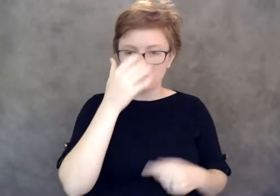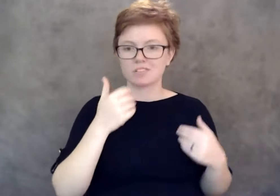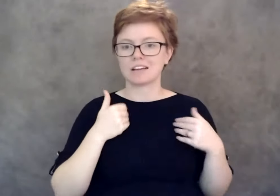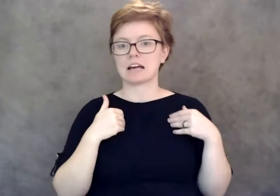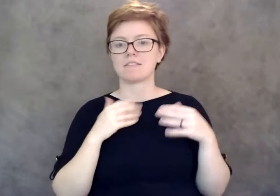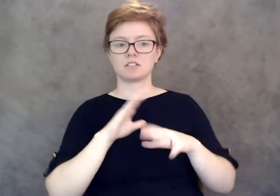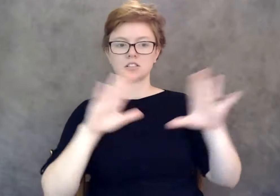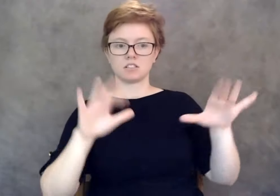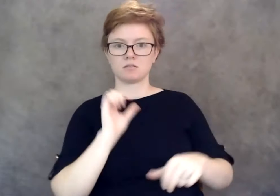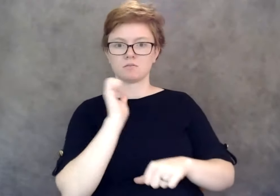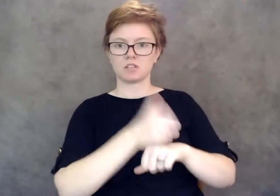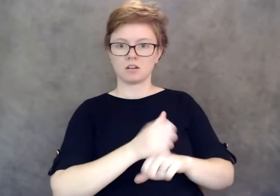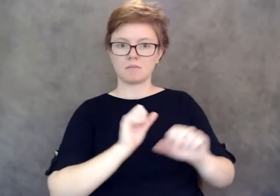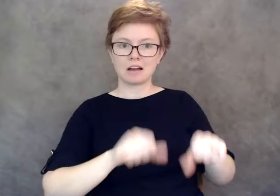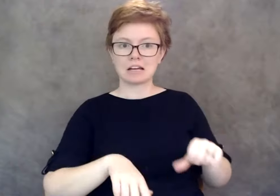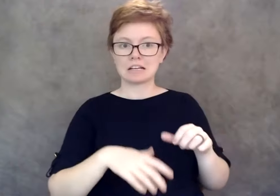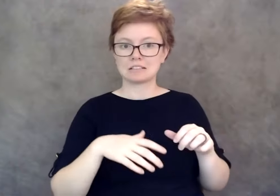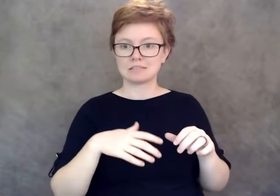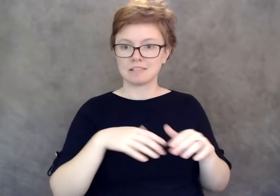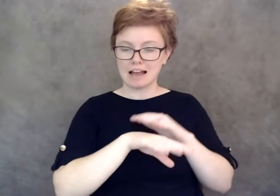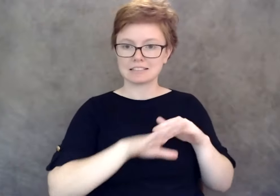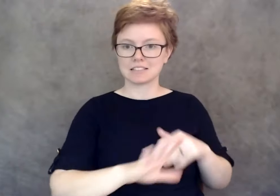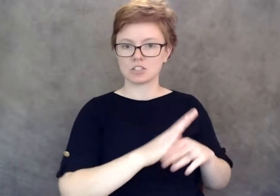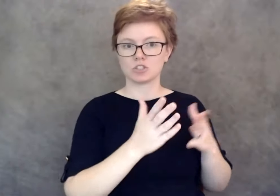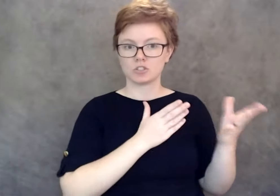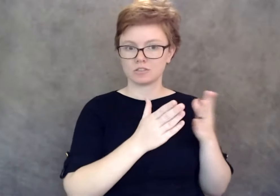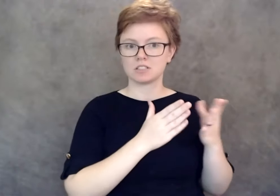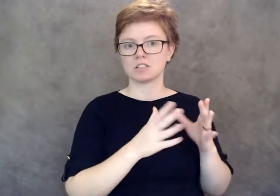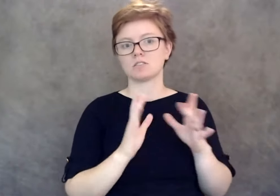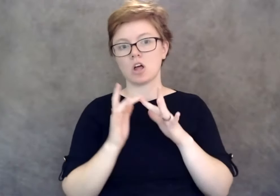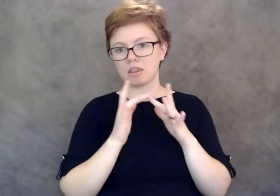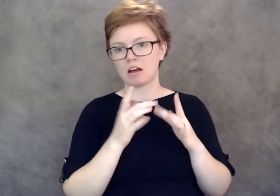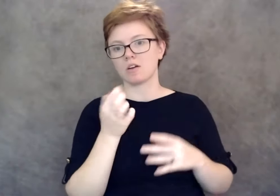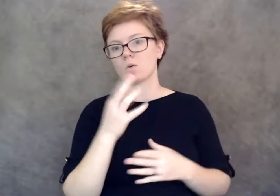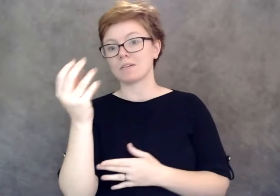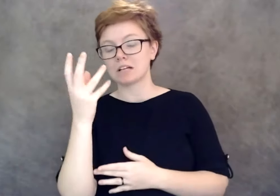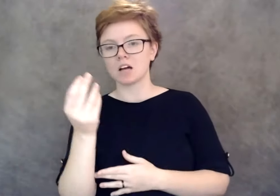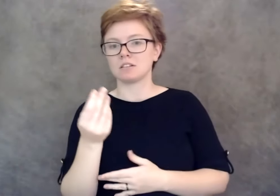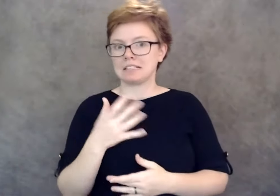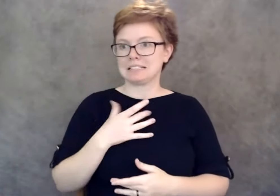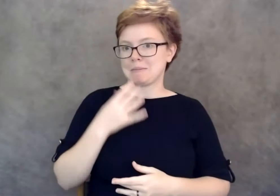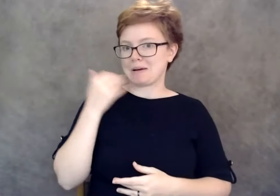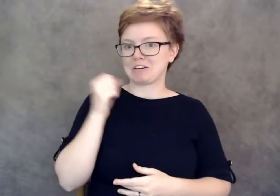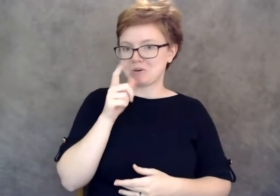and actually like it better cause they don't have to go into the store but they have curbside delivery and so, that's an option for everybody.